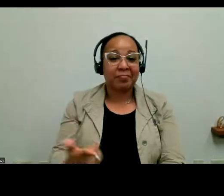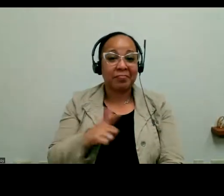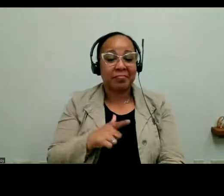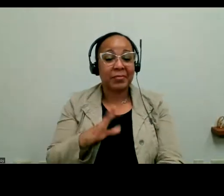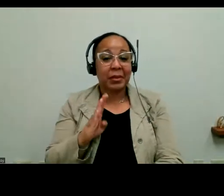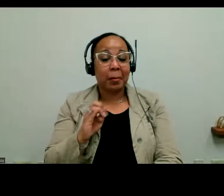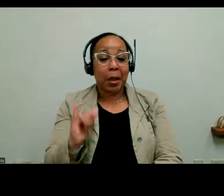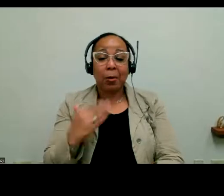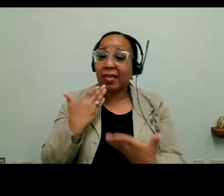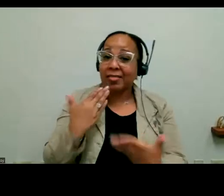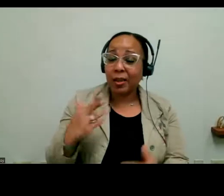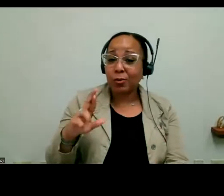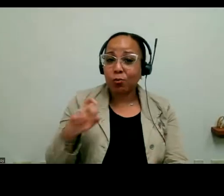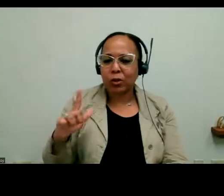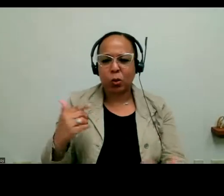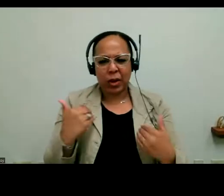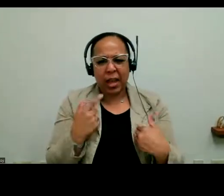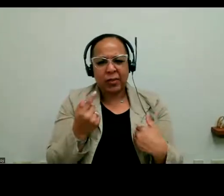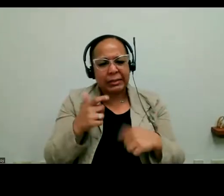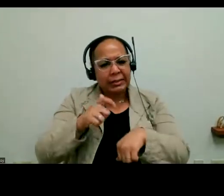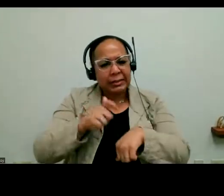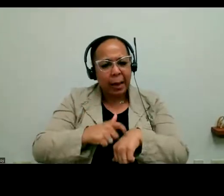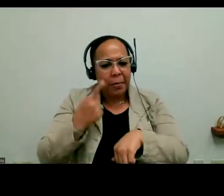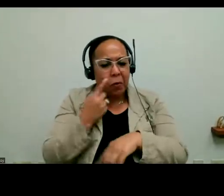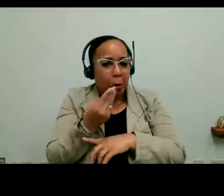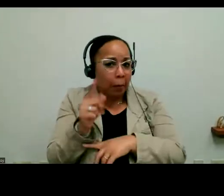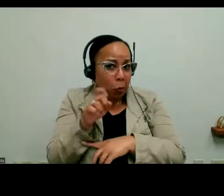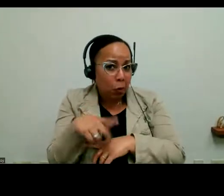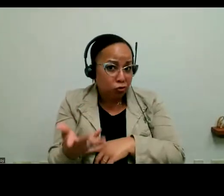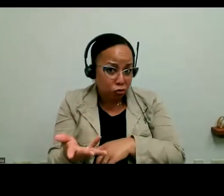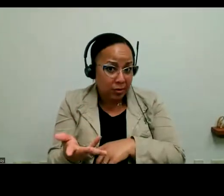questions. So I know you answered the question